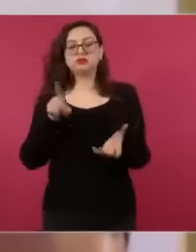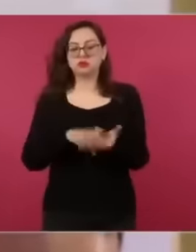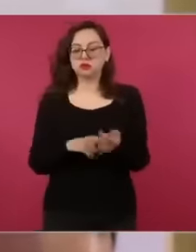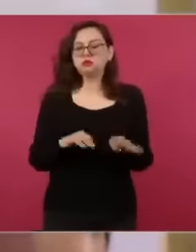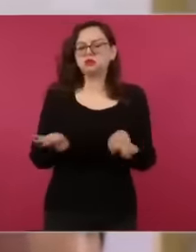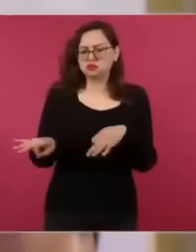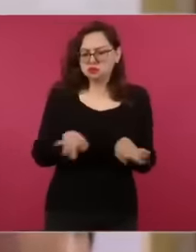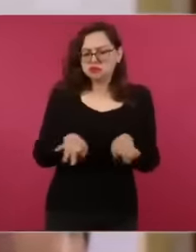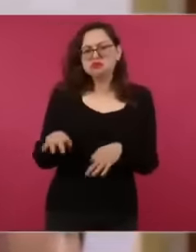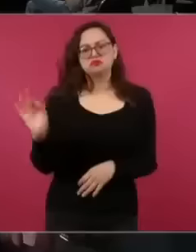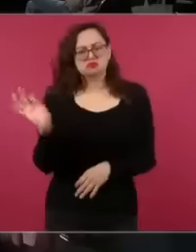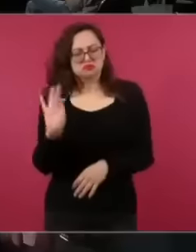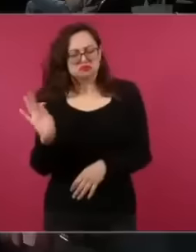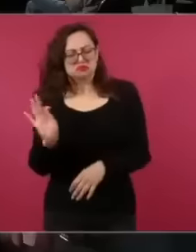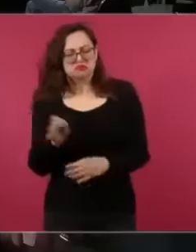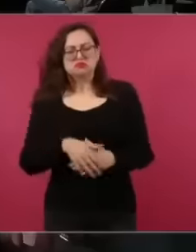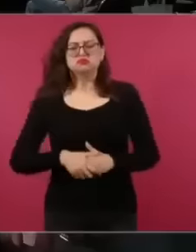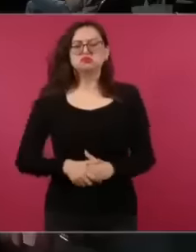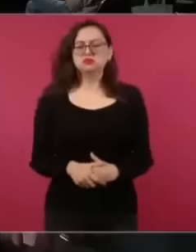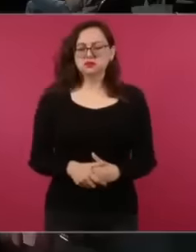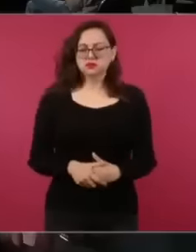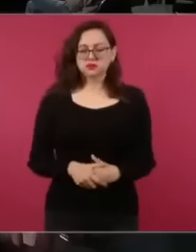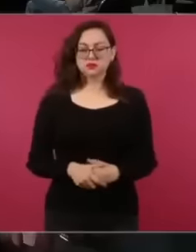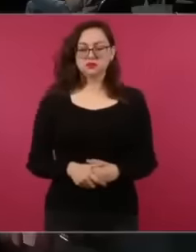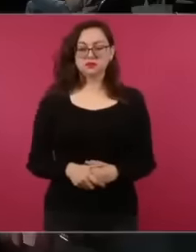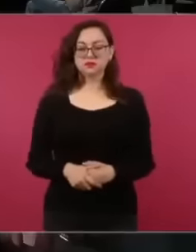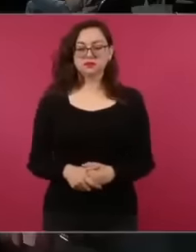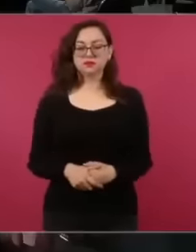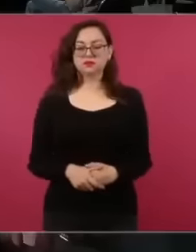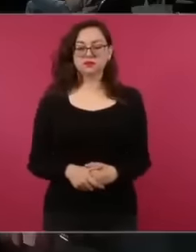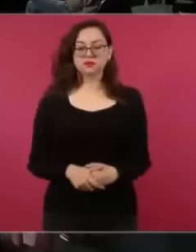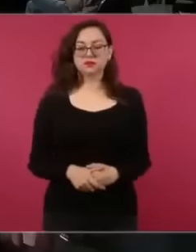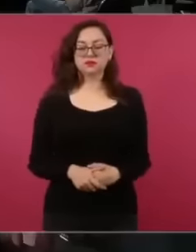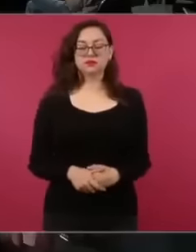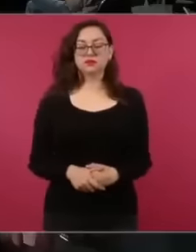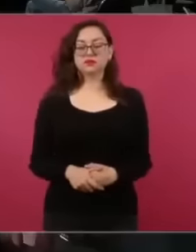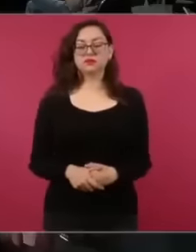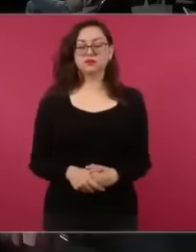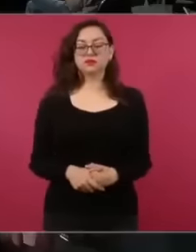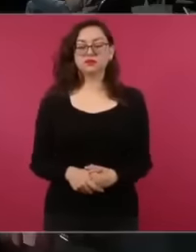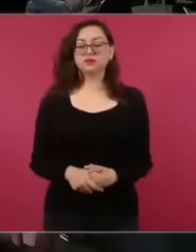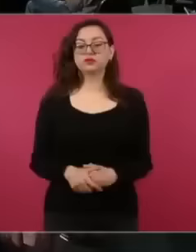yes, 900 million for